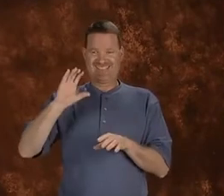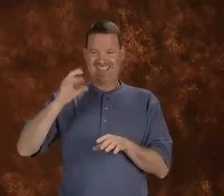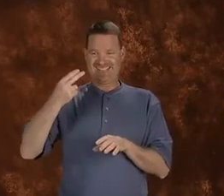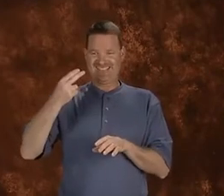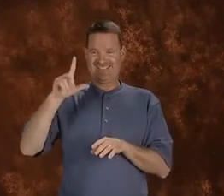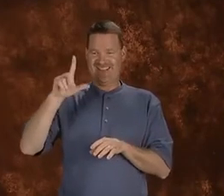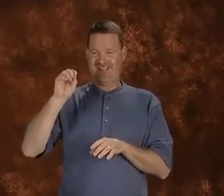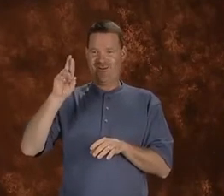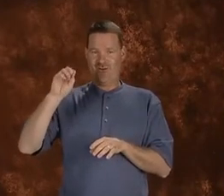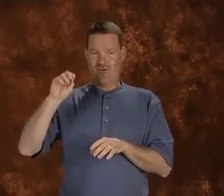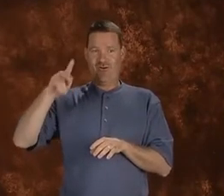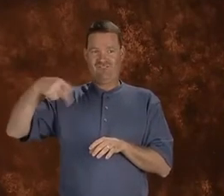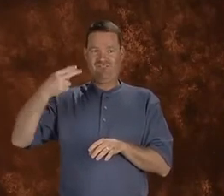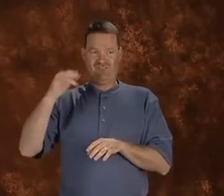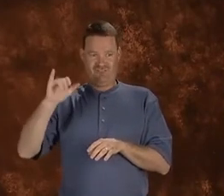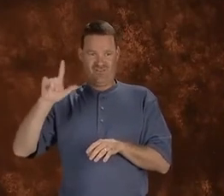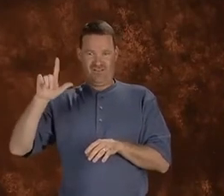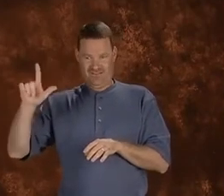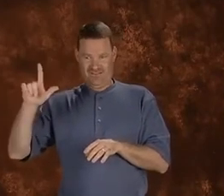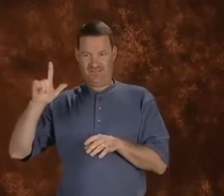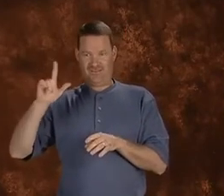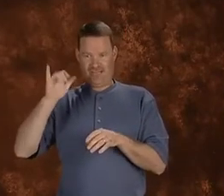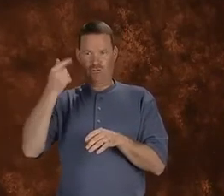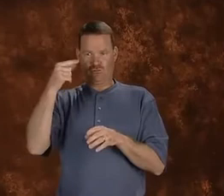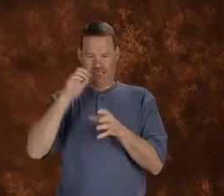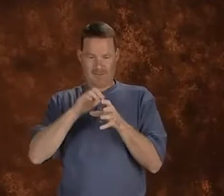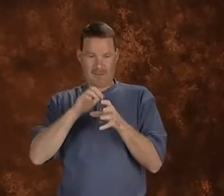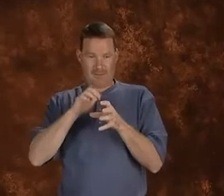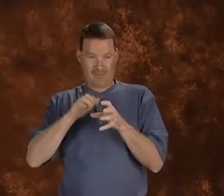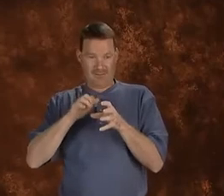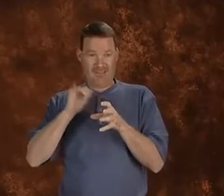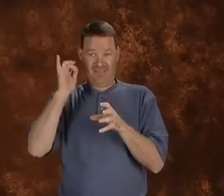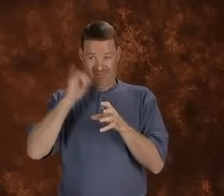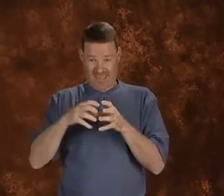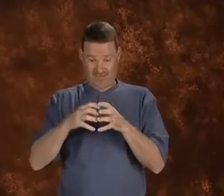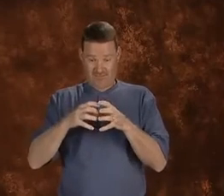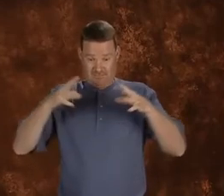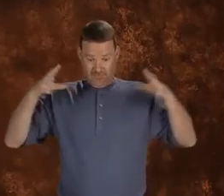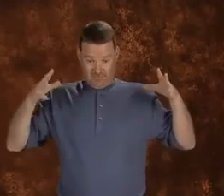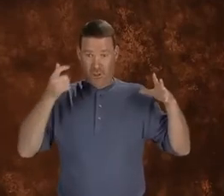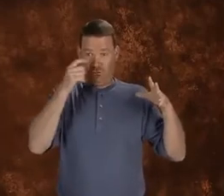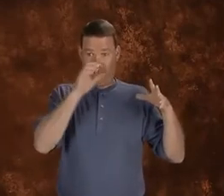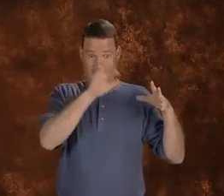chloro- uhh.. chlorophyll. Which is green on the side.